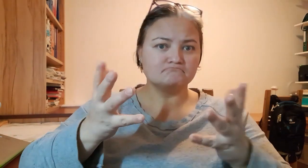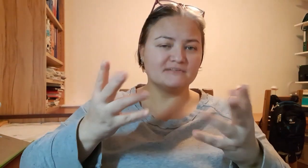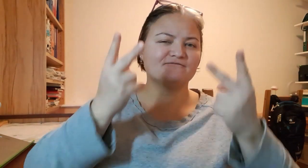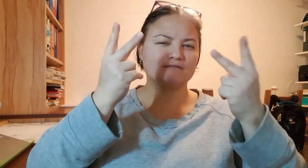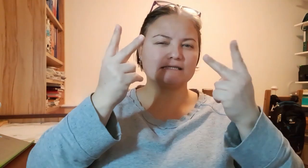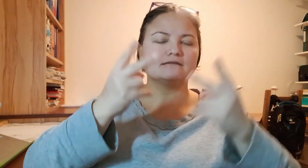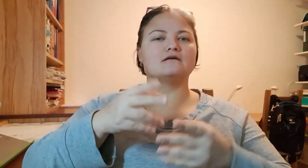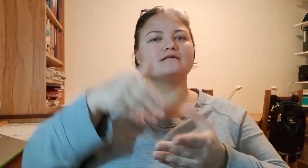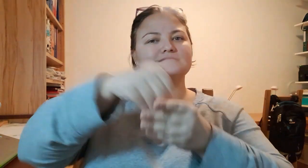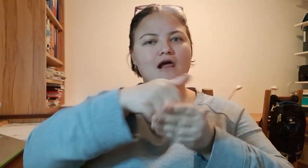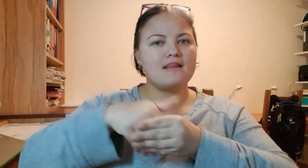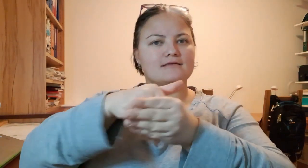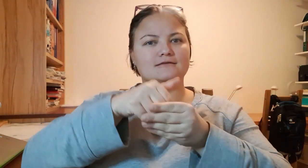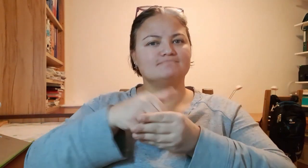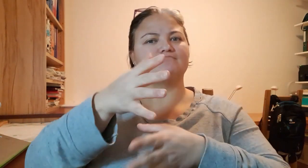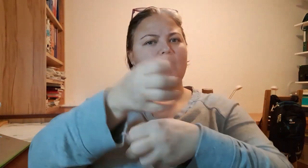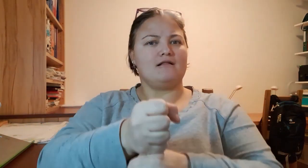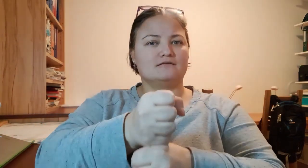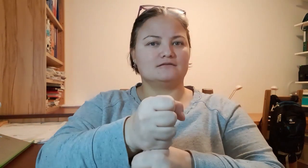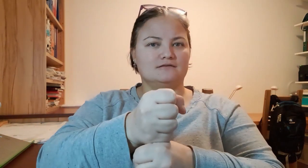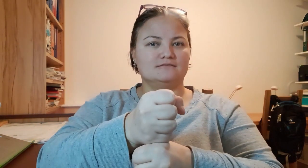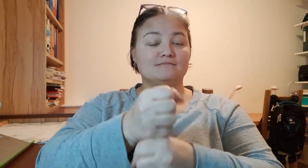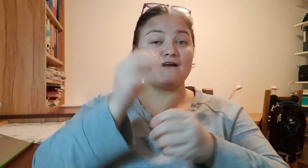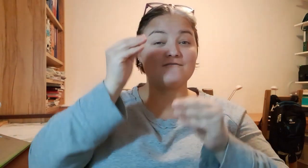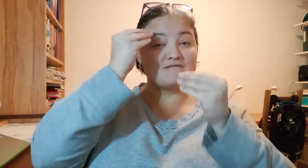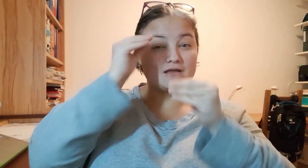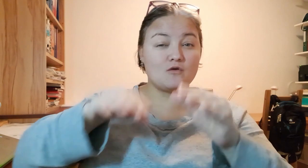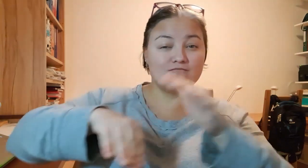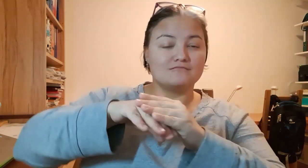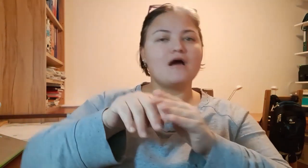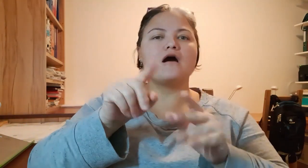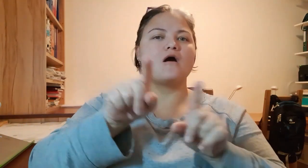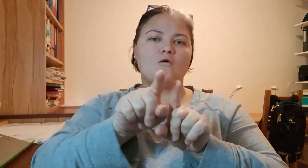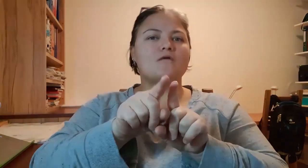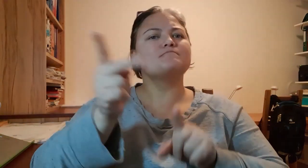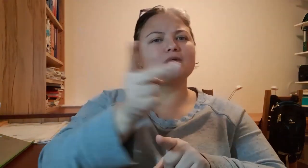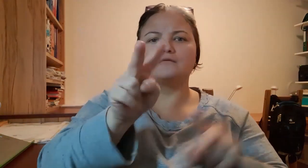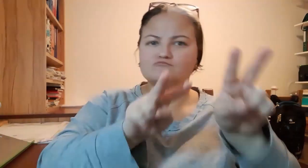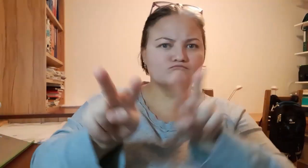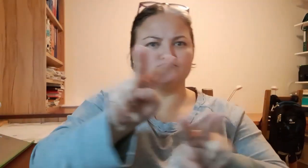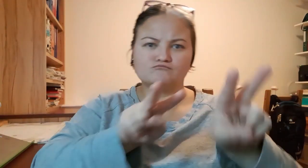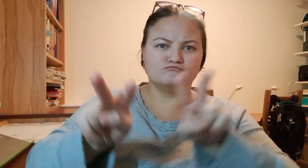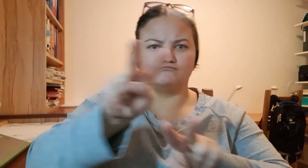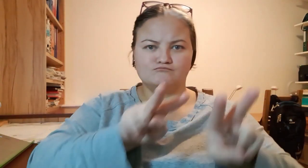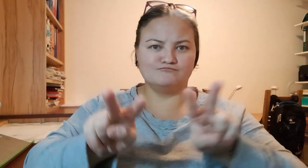Important is that the meaing of the message stays the same. I don´t trust them fully...I also have to watch out.